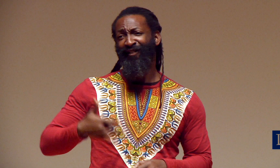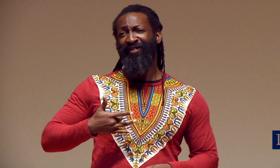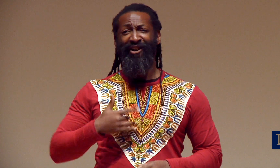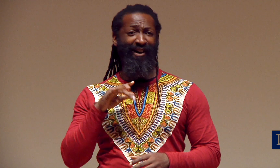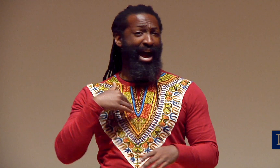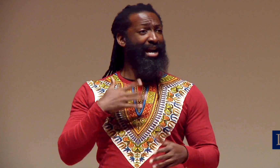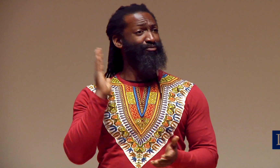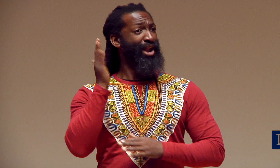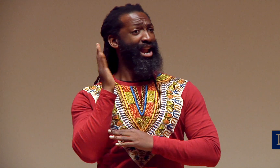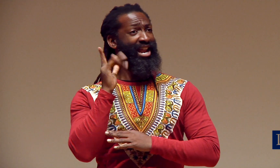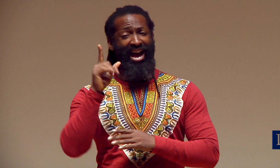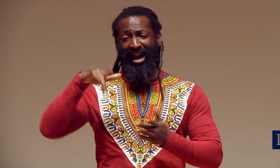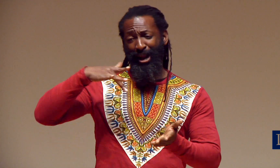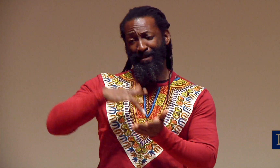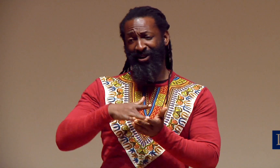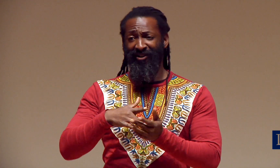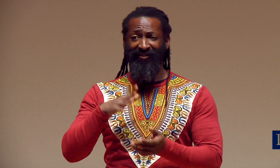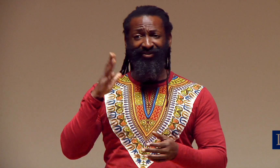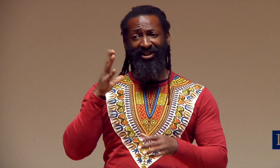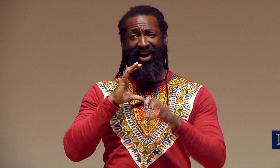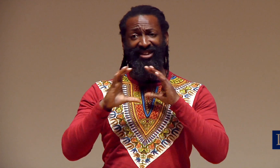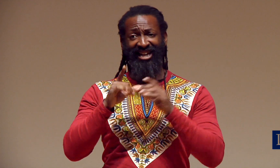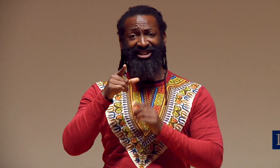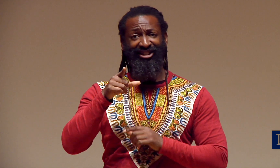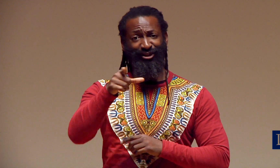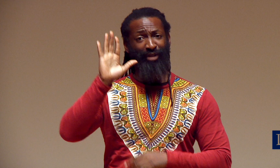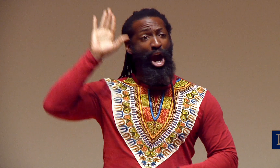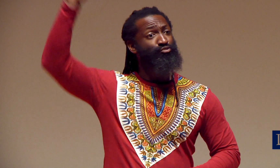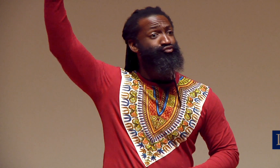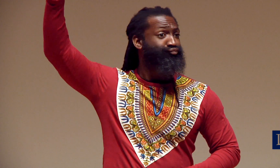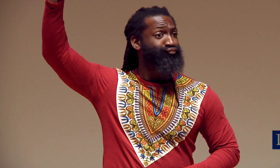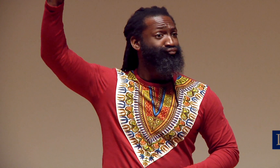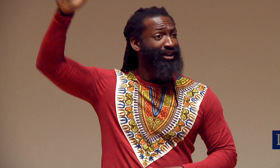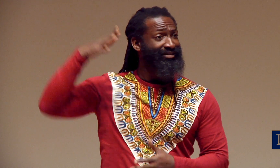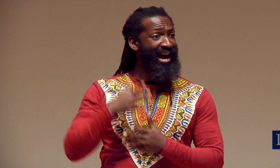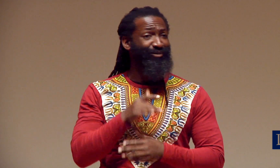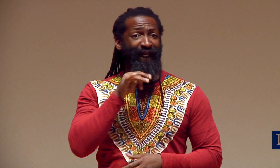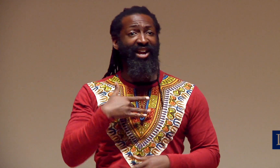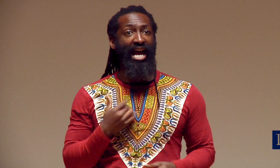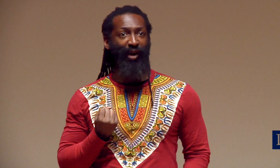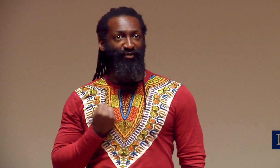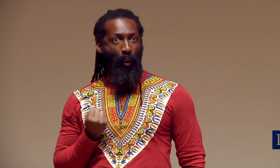So if you feel like during my presentation, you know, you want to interject, raise your hand, have any questions,